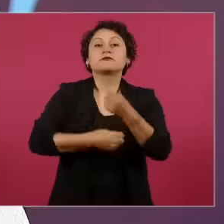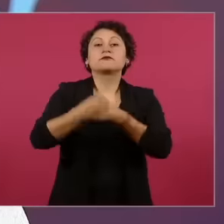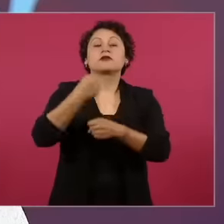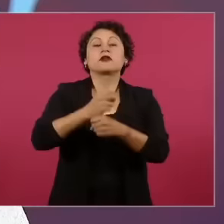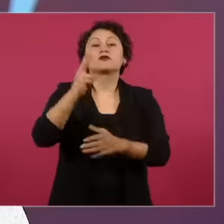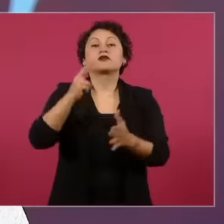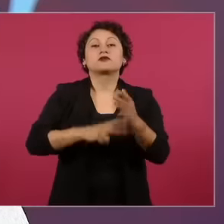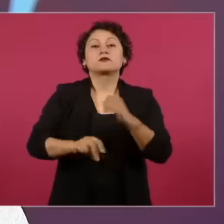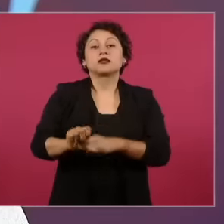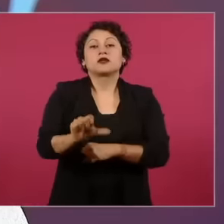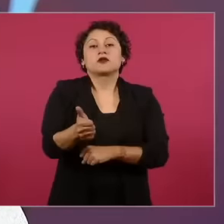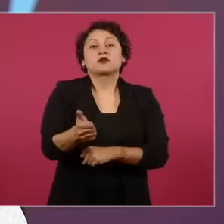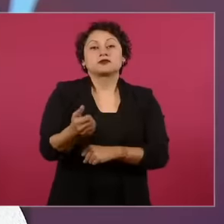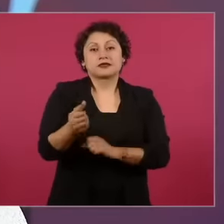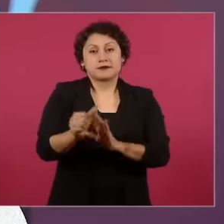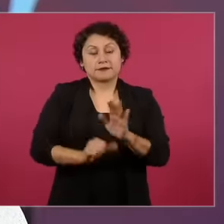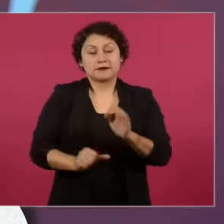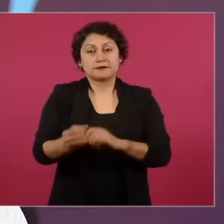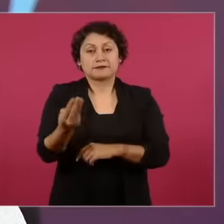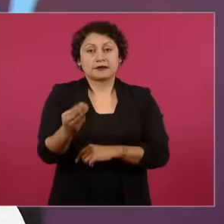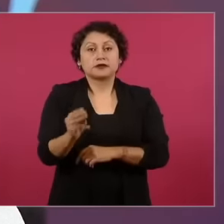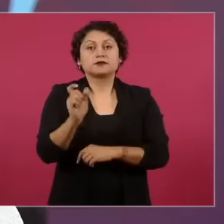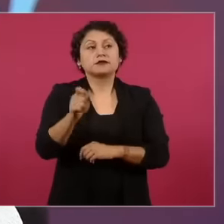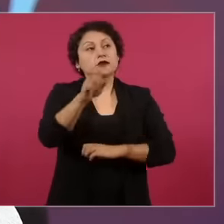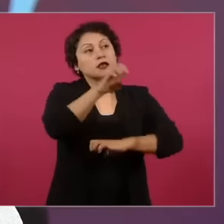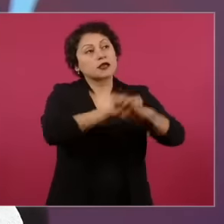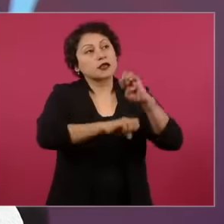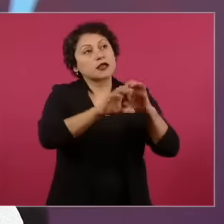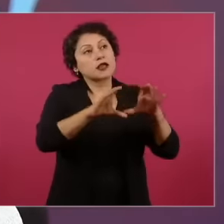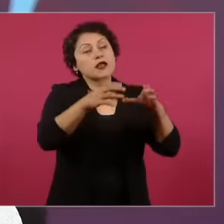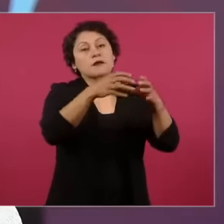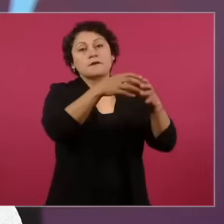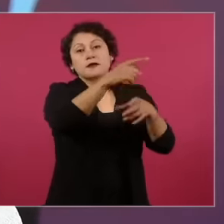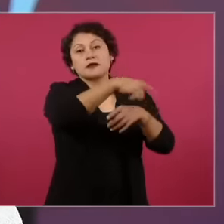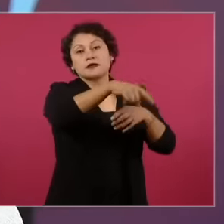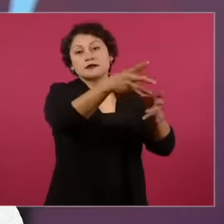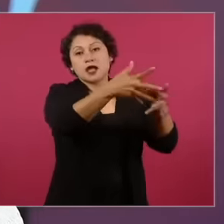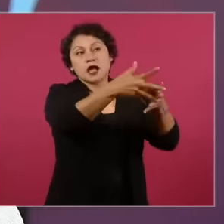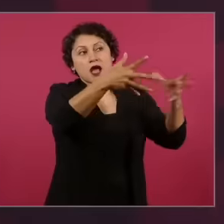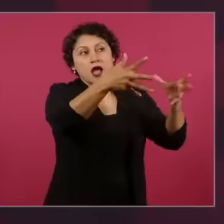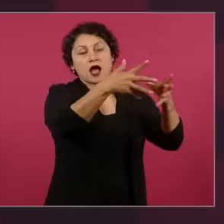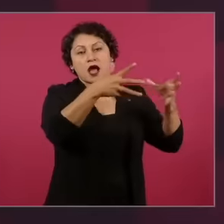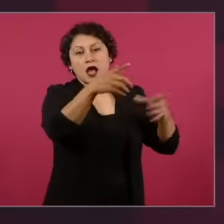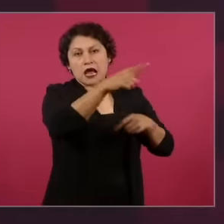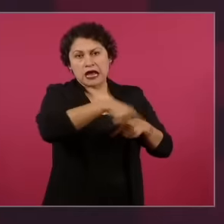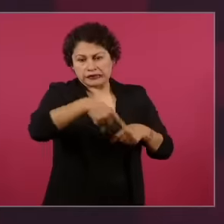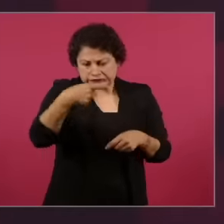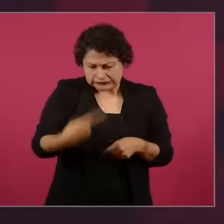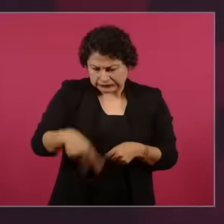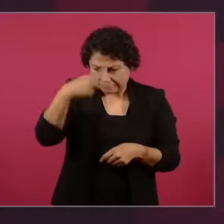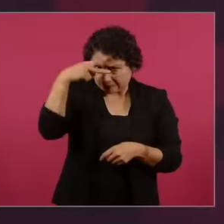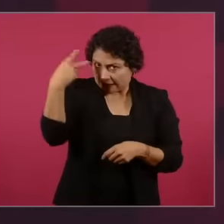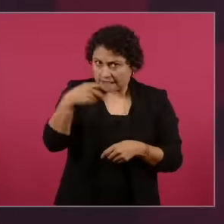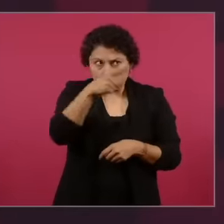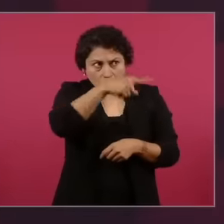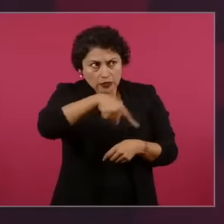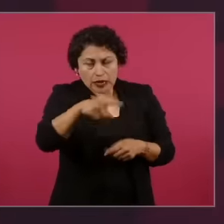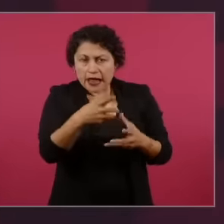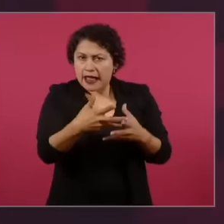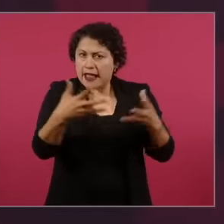the media corporations The largest and most powerful in this country signed that pact